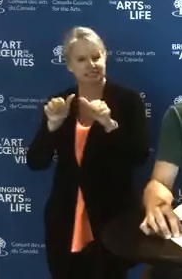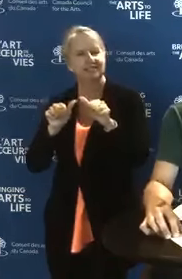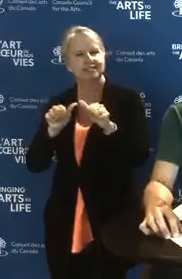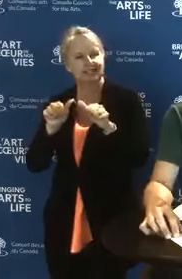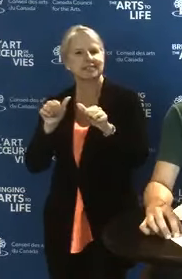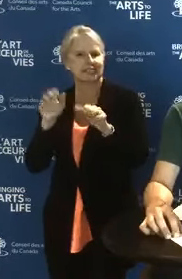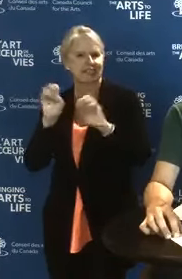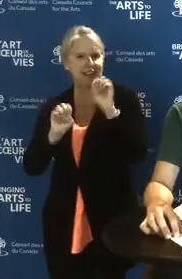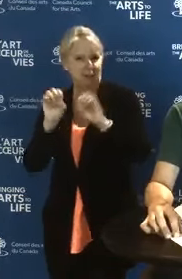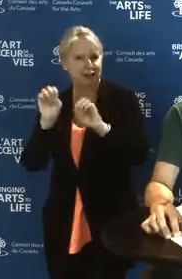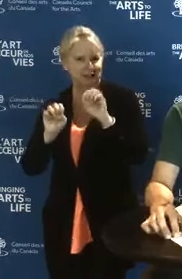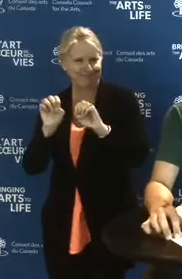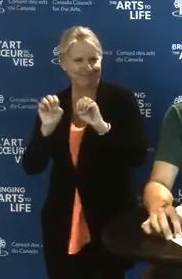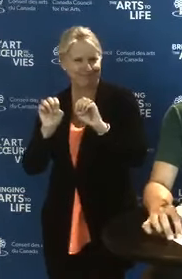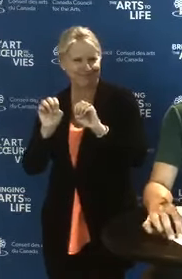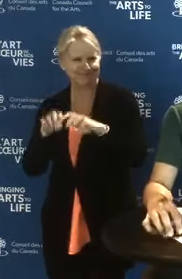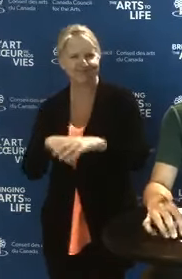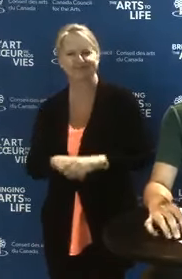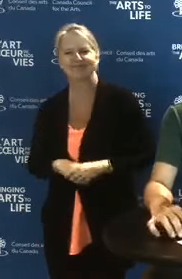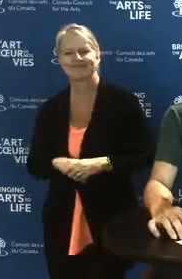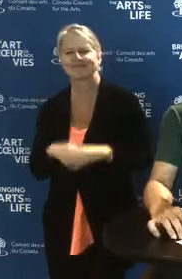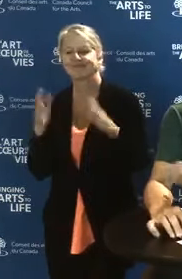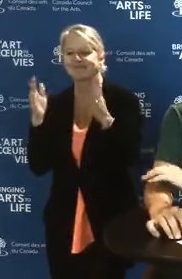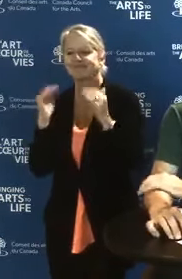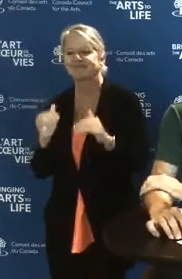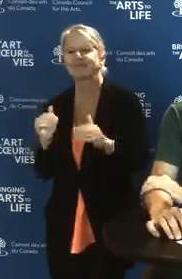So let's talk about some resources we have available for everyone. Rémi?